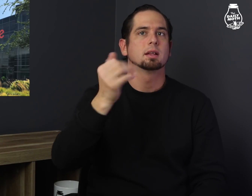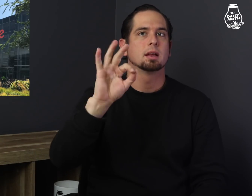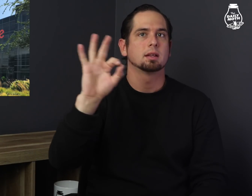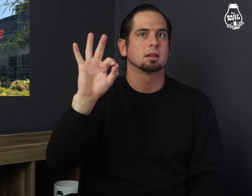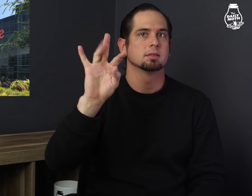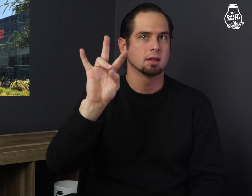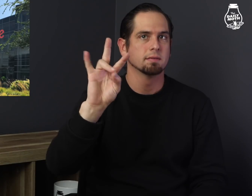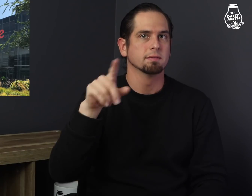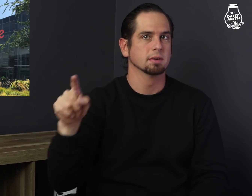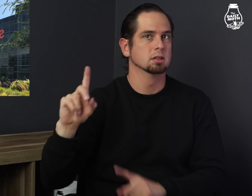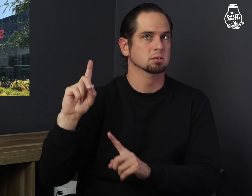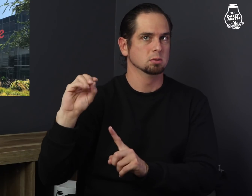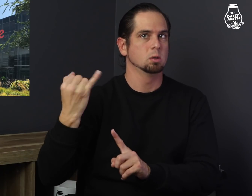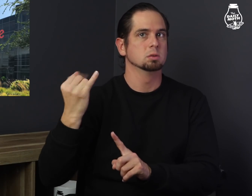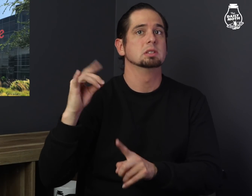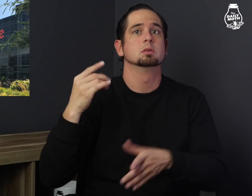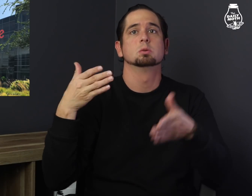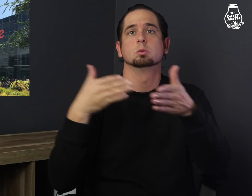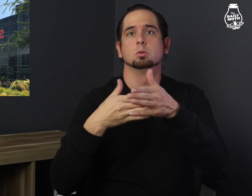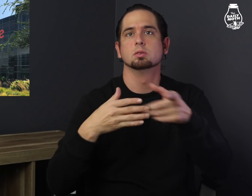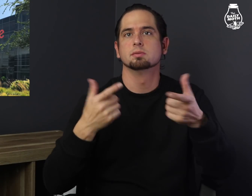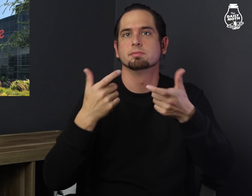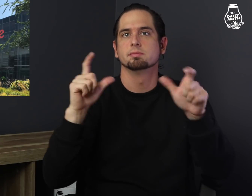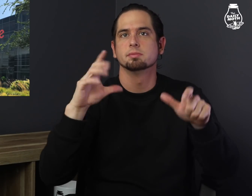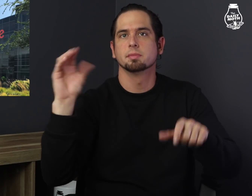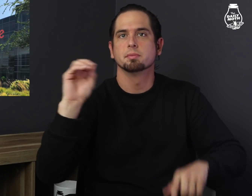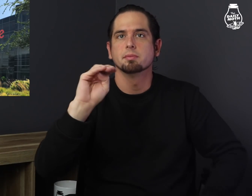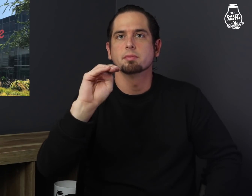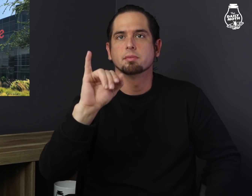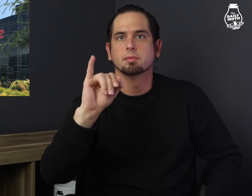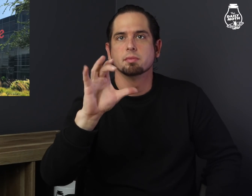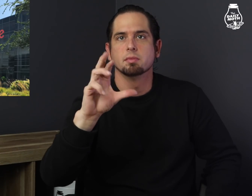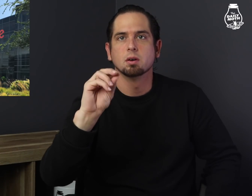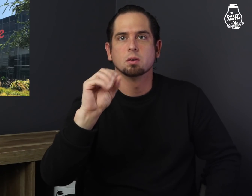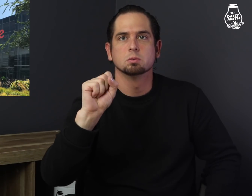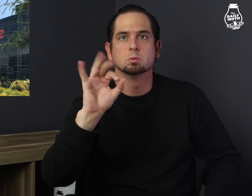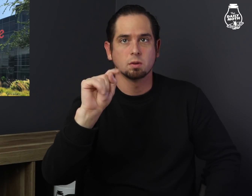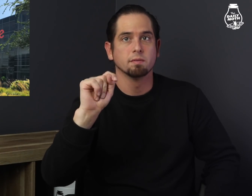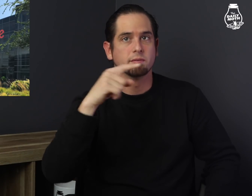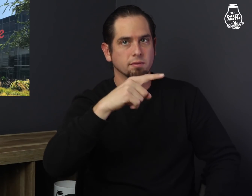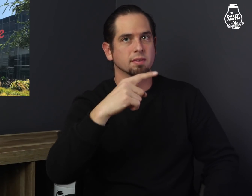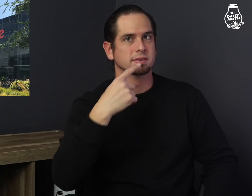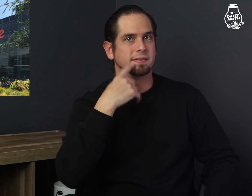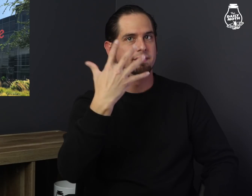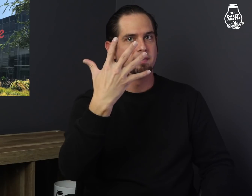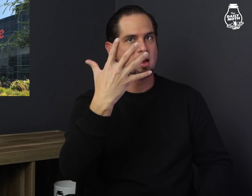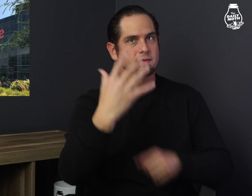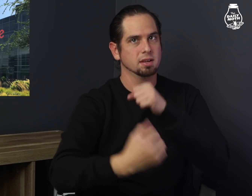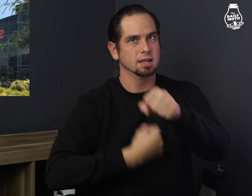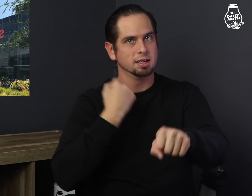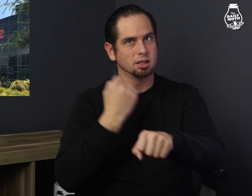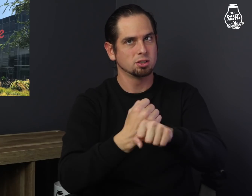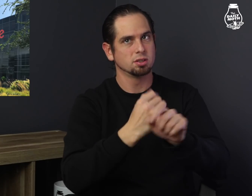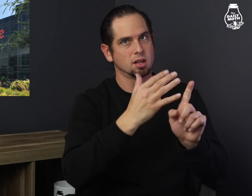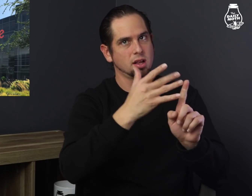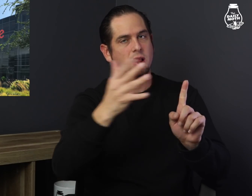In 1997, a DOJ lawsuit against Microsoft took five years